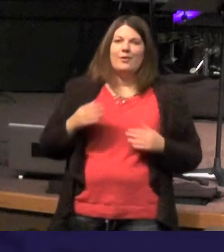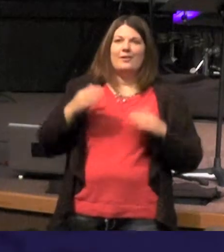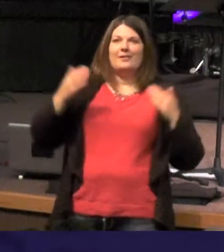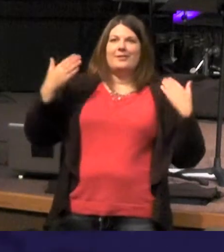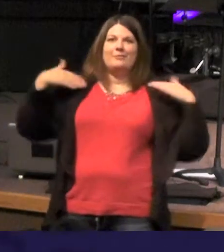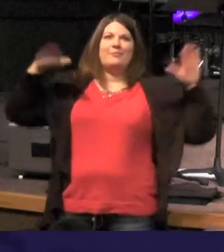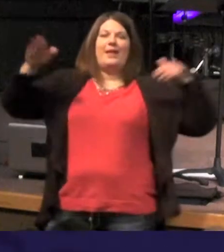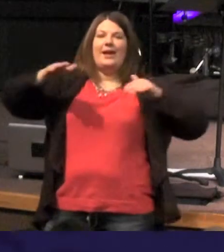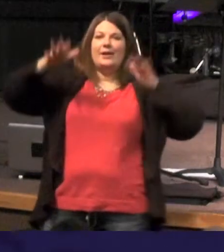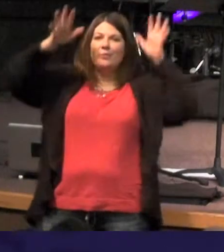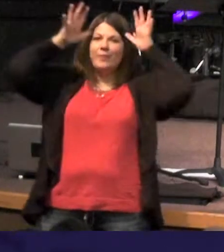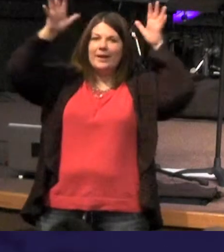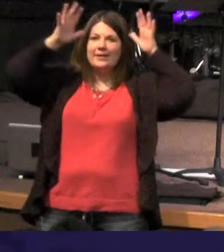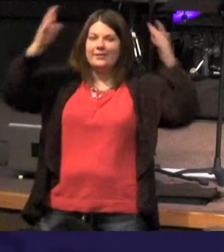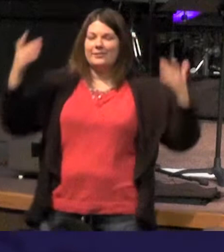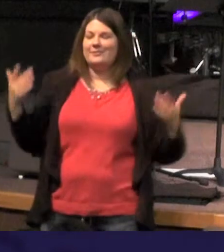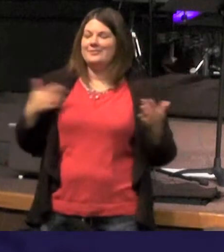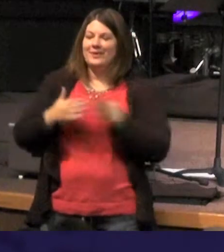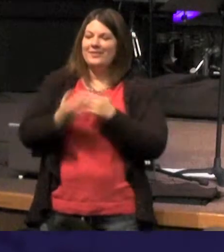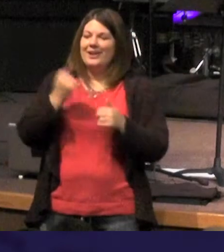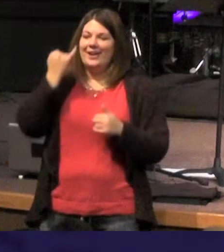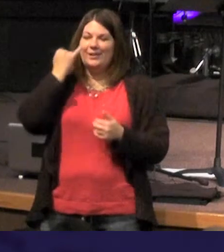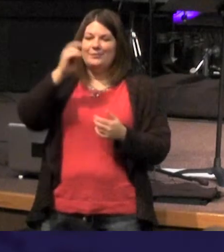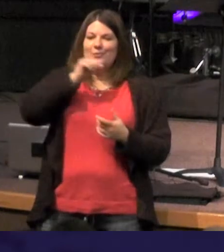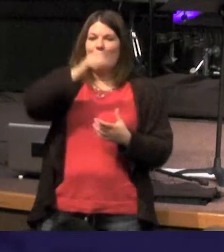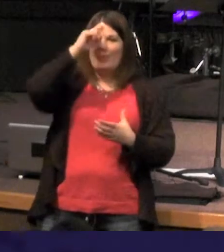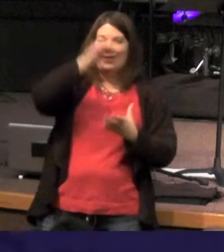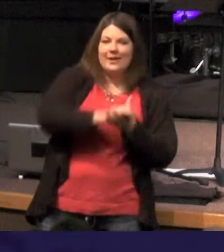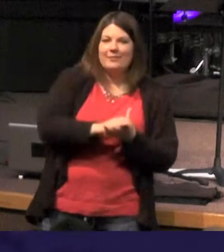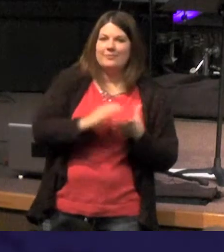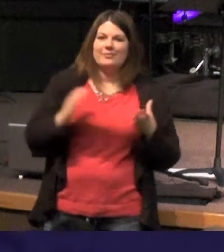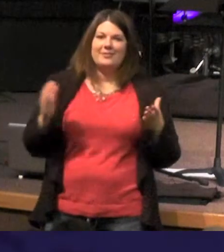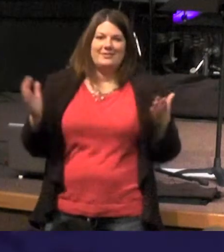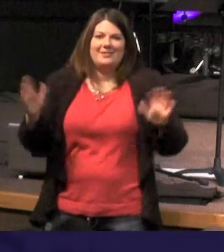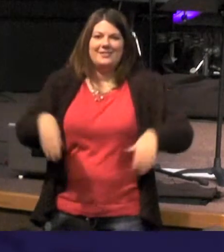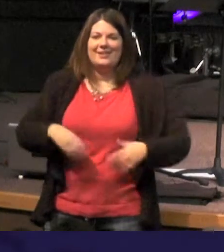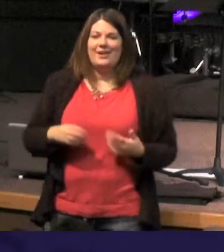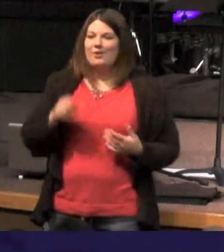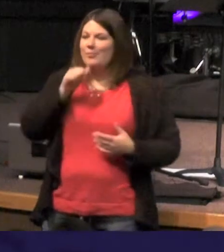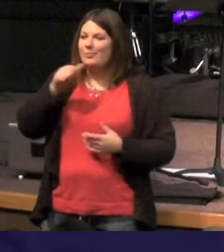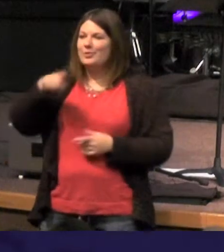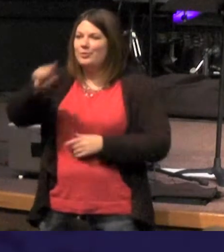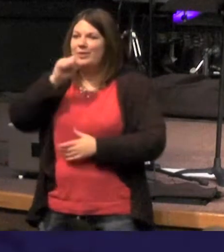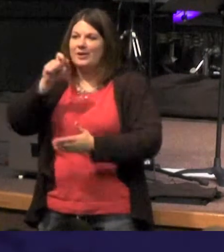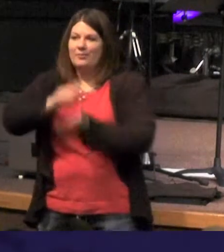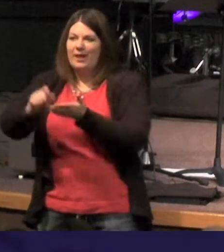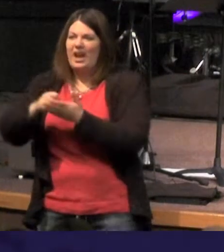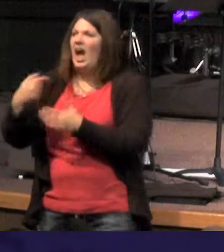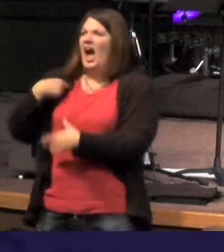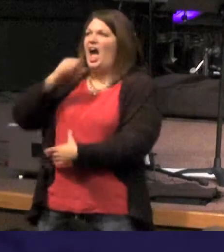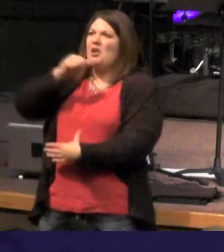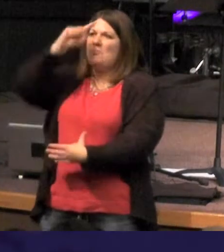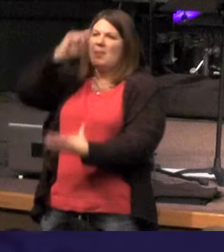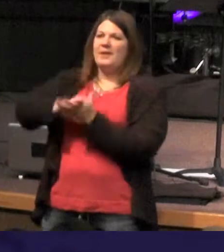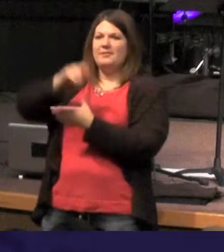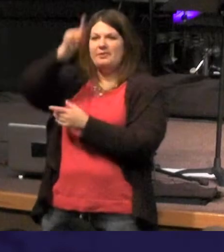or whatever you want - if you don't believe in that unicorn you wouldn't go and write a book about I don't believe in unicorns or